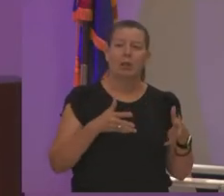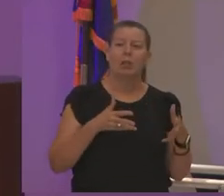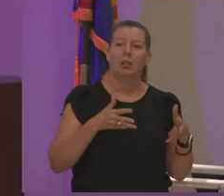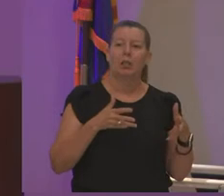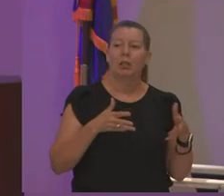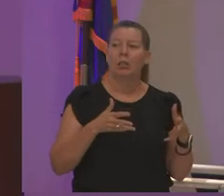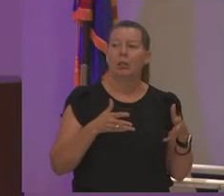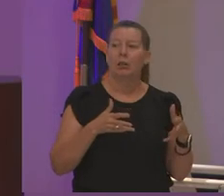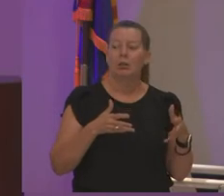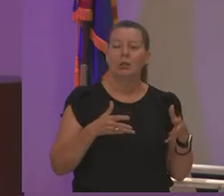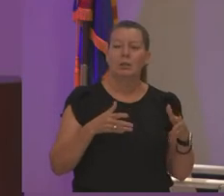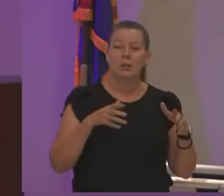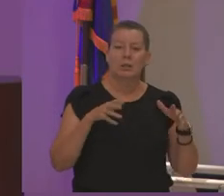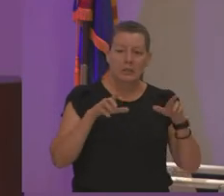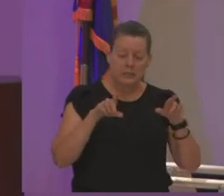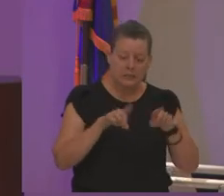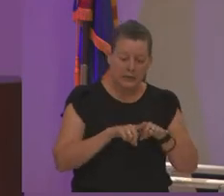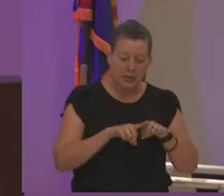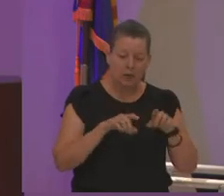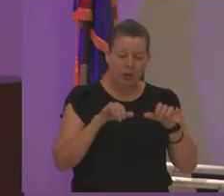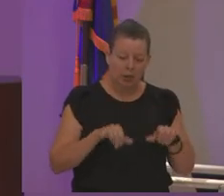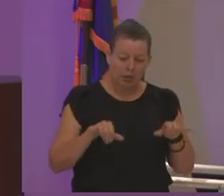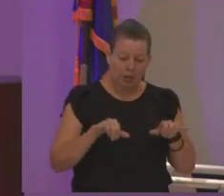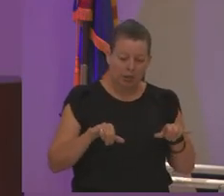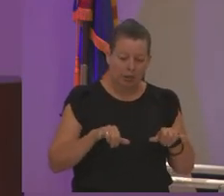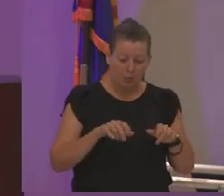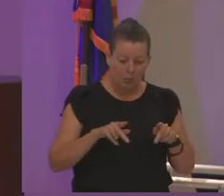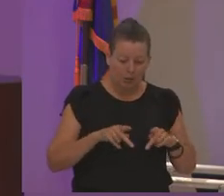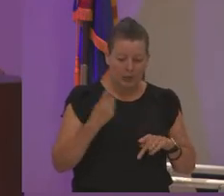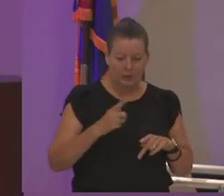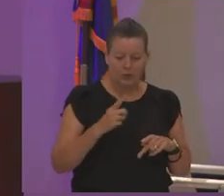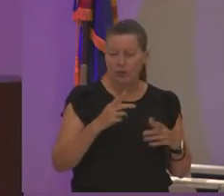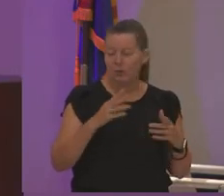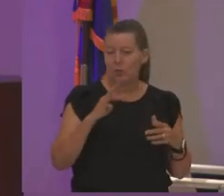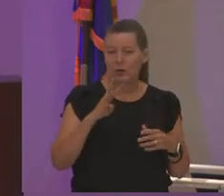the same spot for like 45 minutes i'm never going to make it so i remember walking into my class